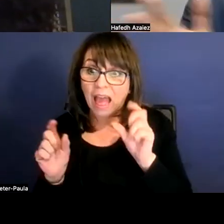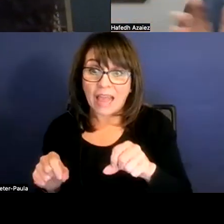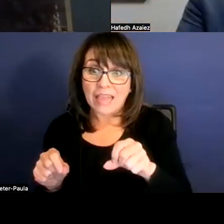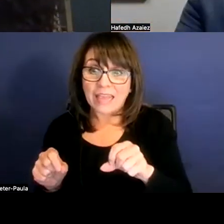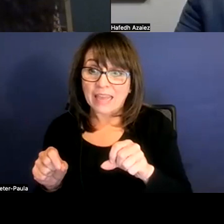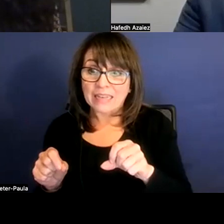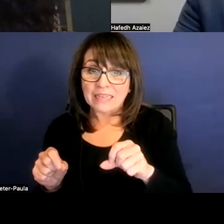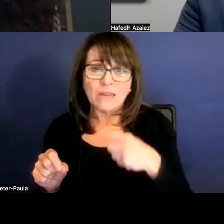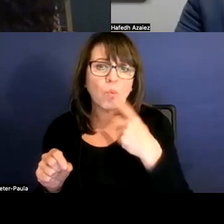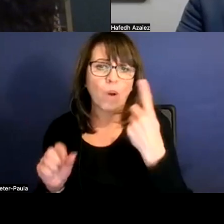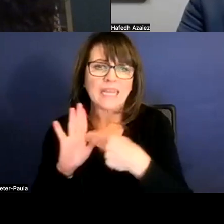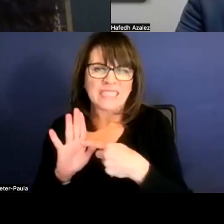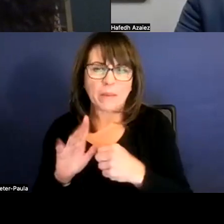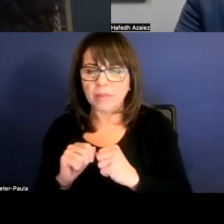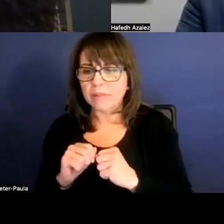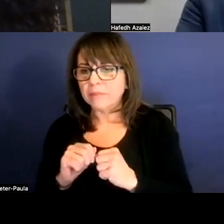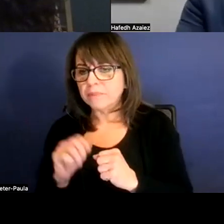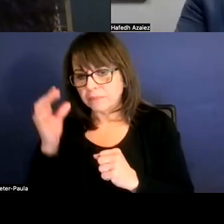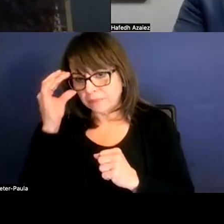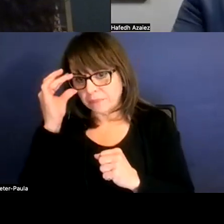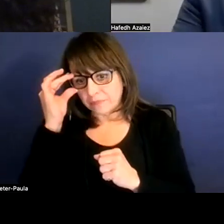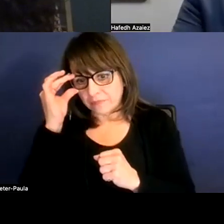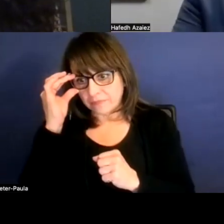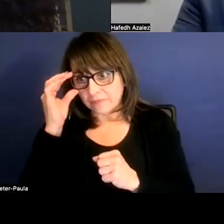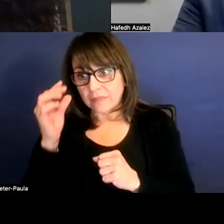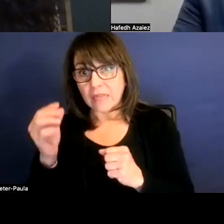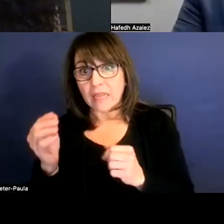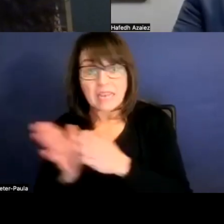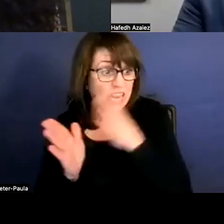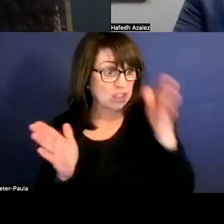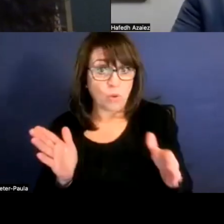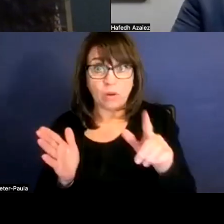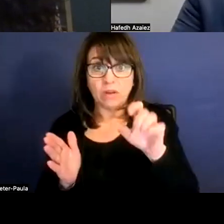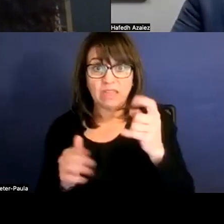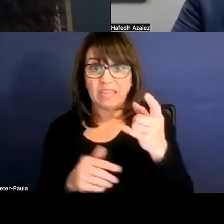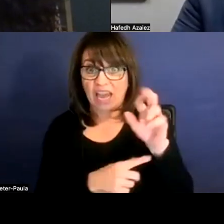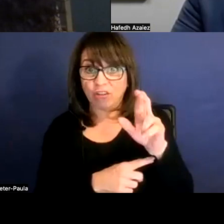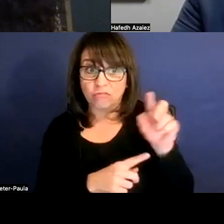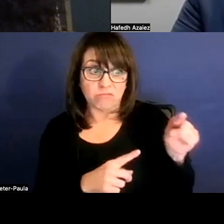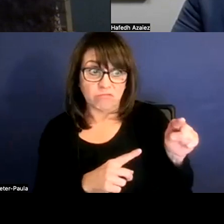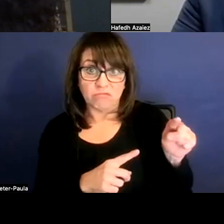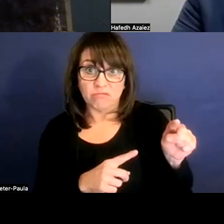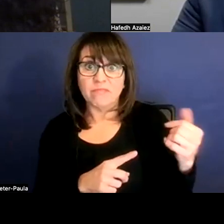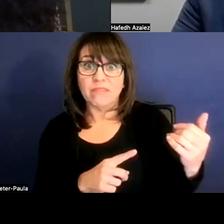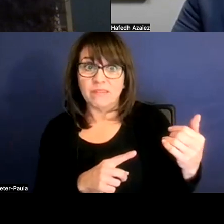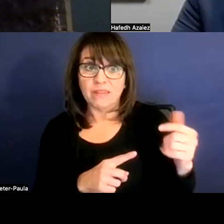I can give an example. And for example, next door to us, Leander, right? Leander ISD, for example,